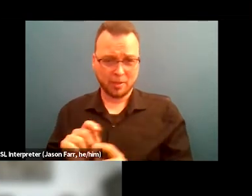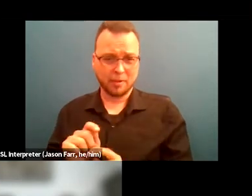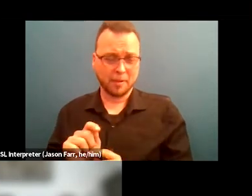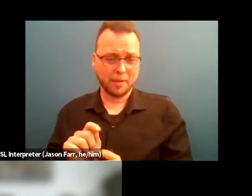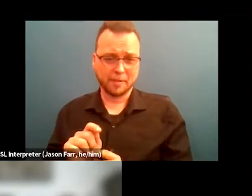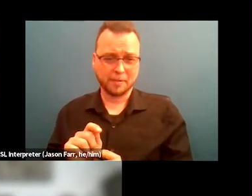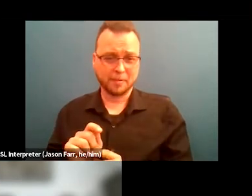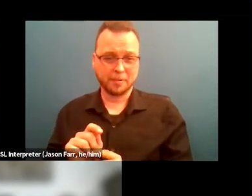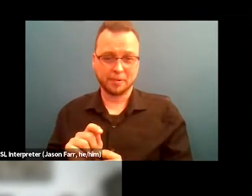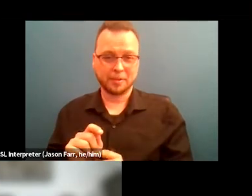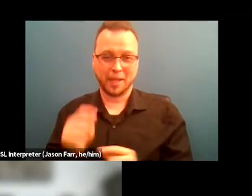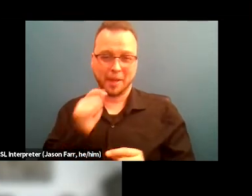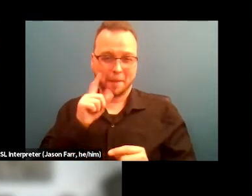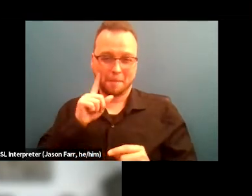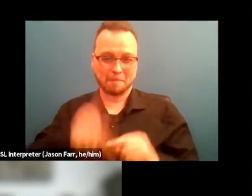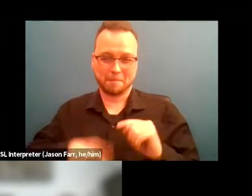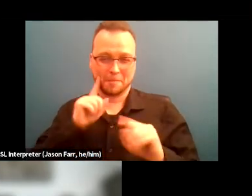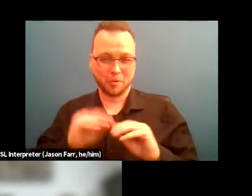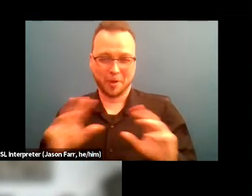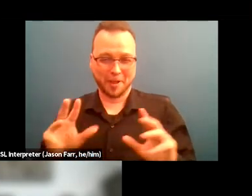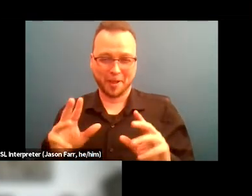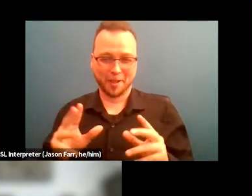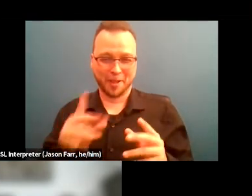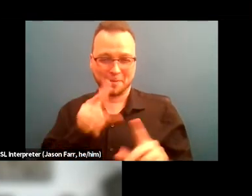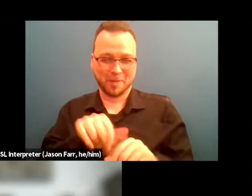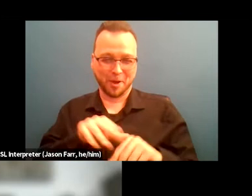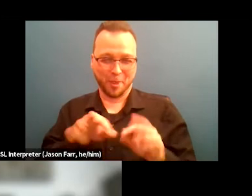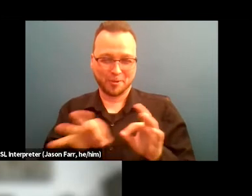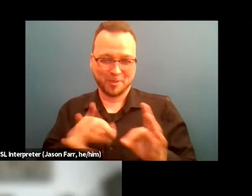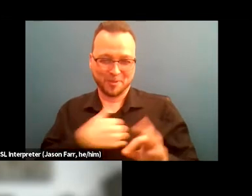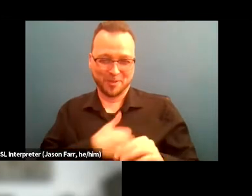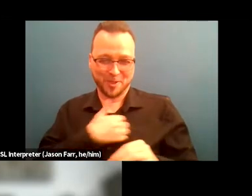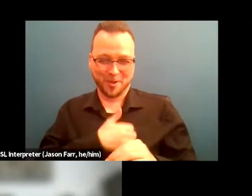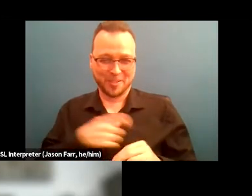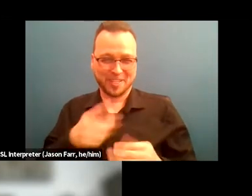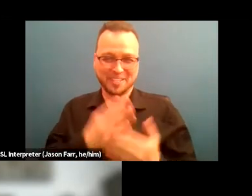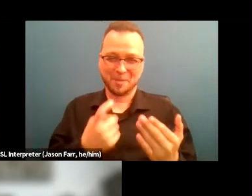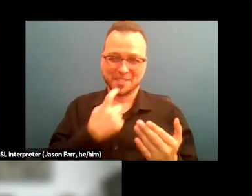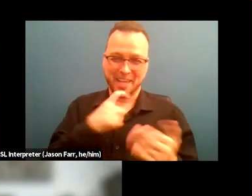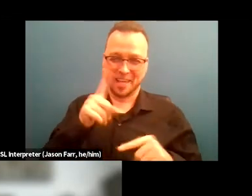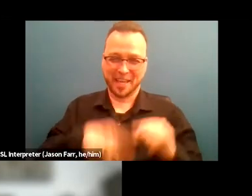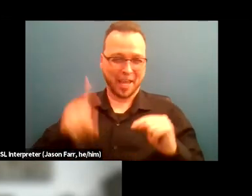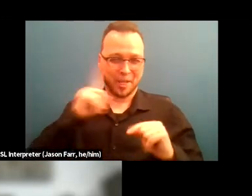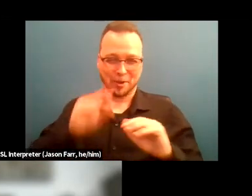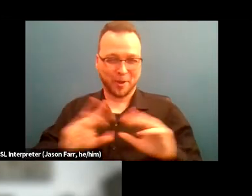is to advocate not just for the client, but with the client. Not the fish for them so they feed themselves for a day,